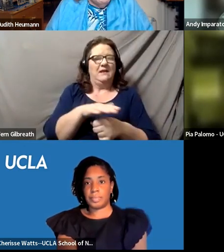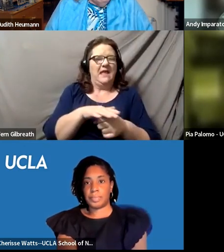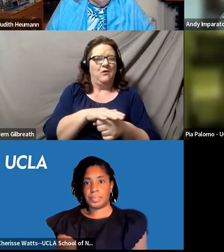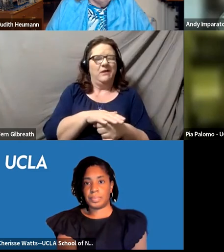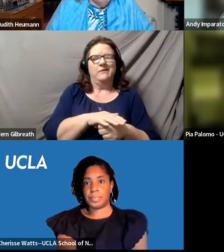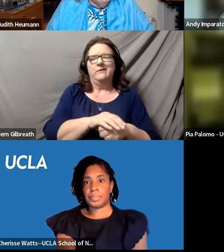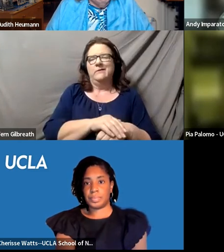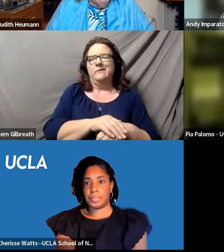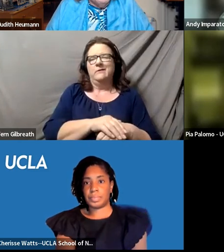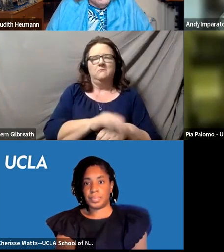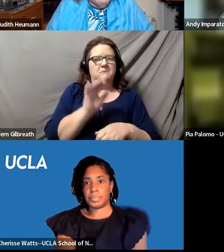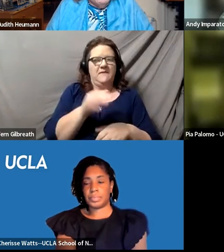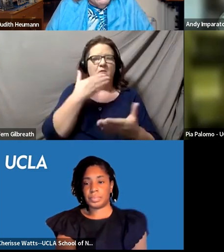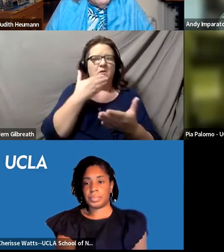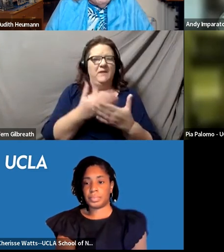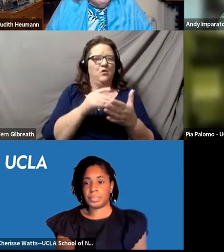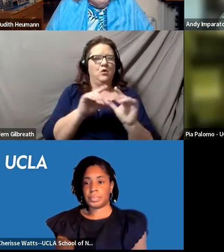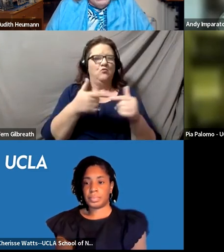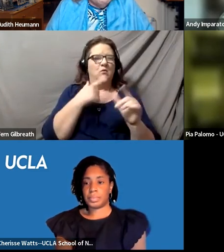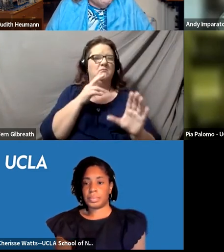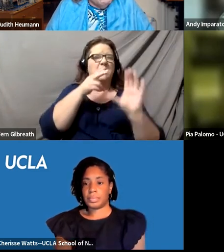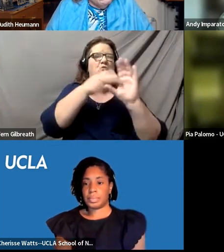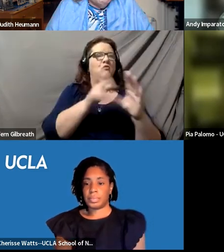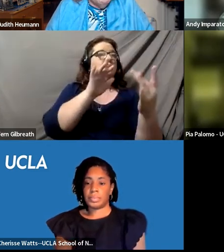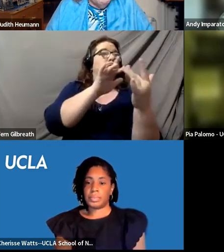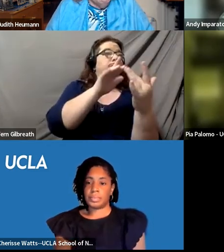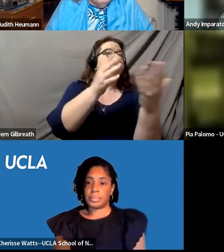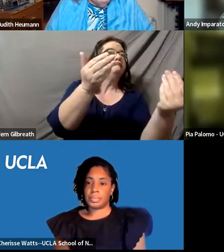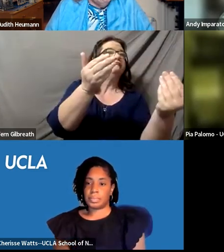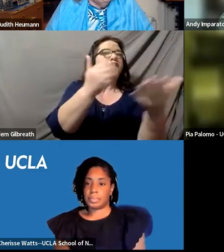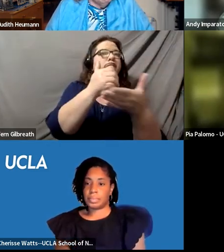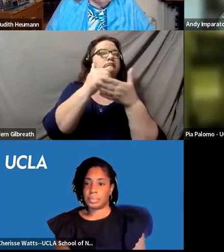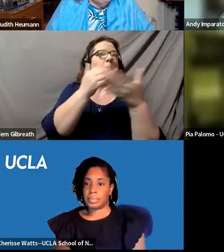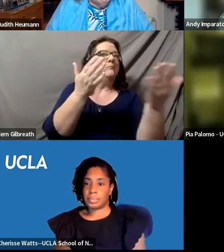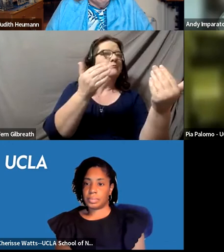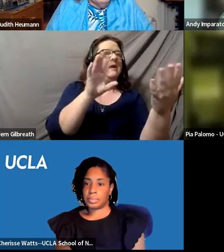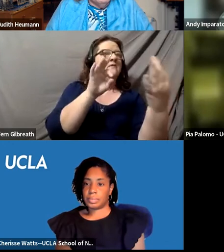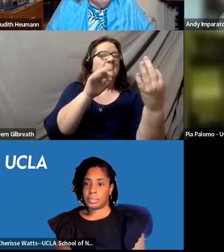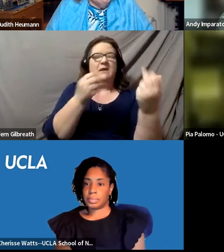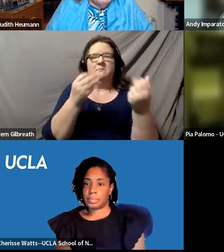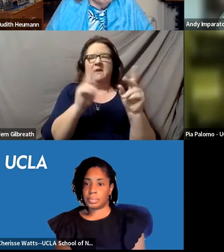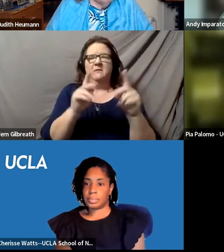That would be a group that I would reach out to, because I know quite a number of the people in the association